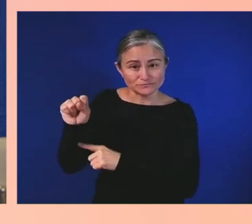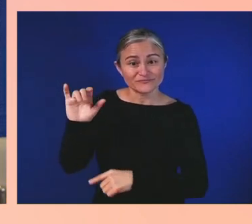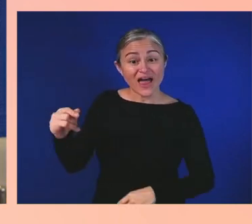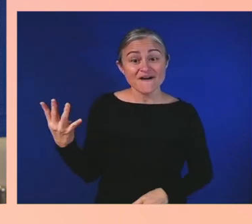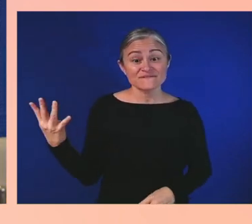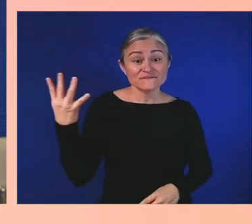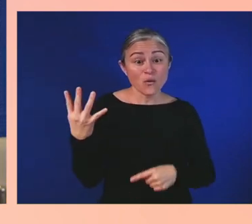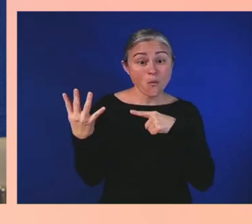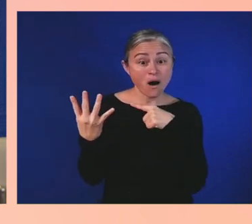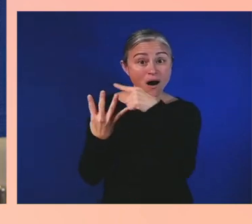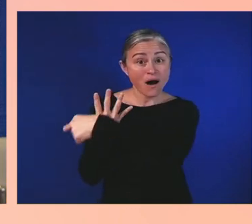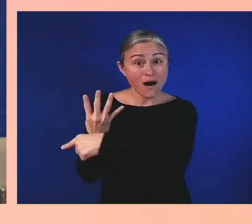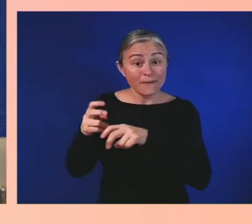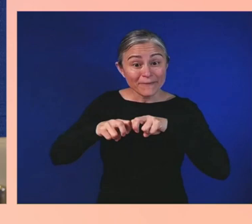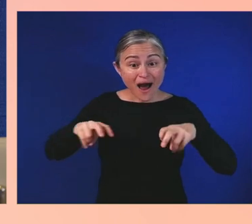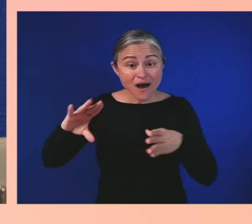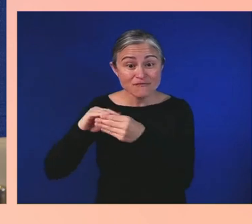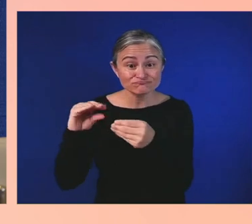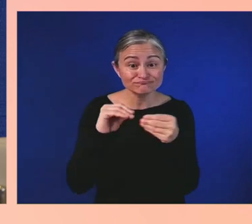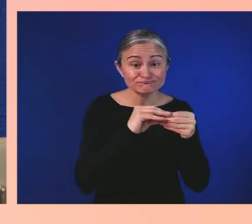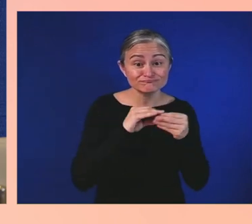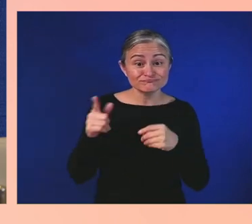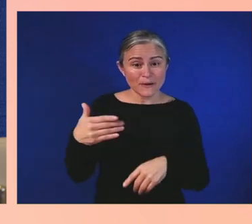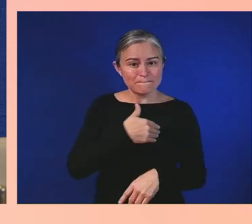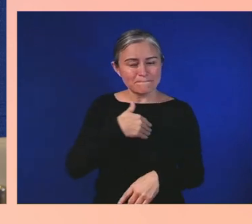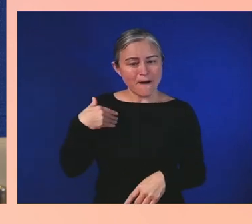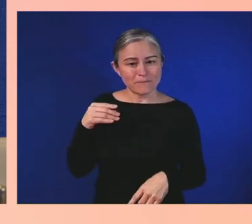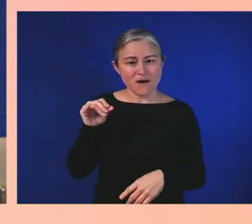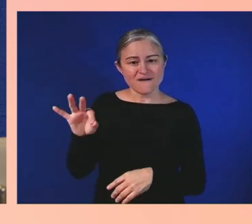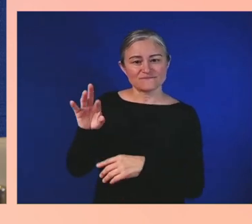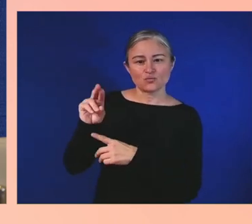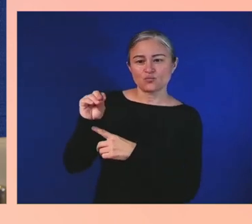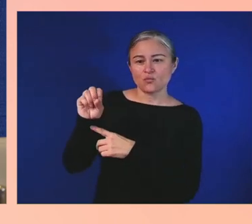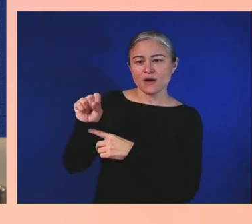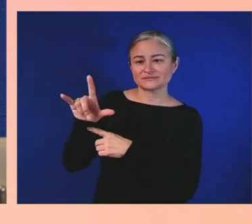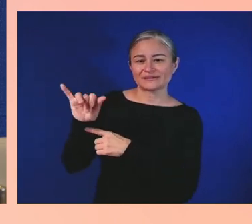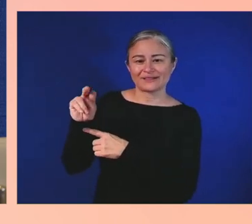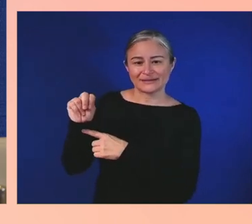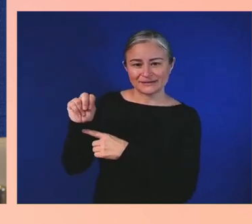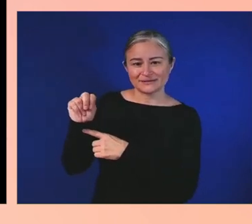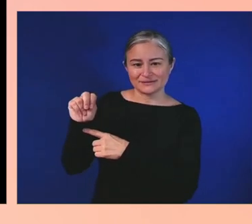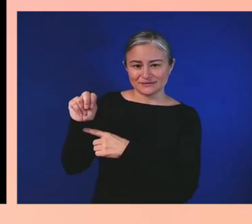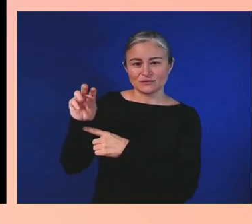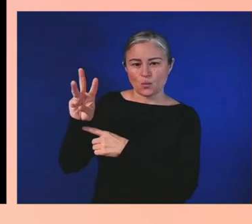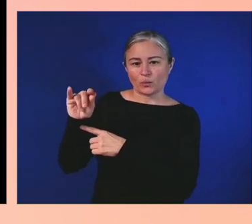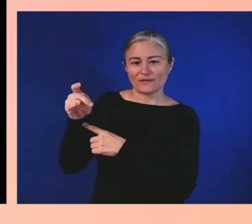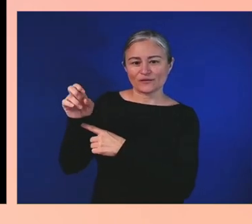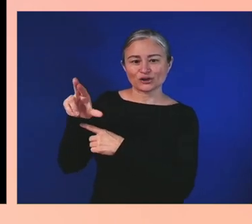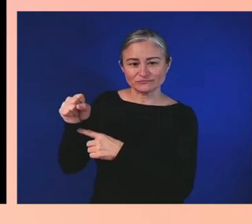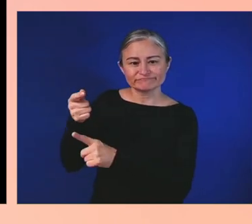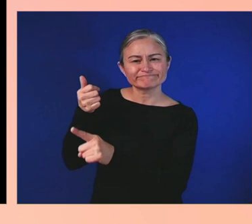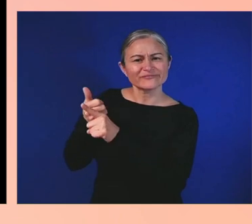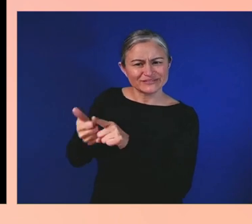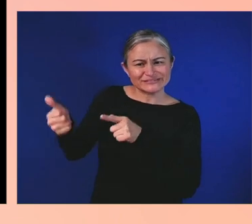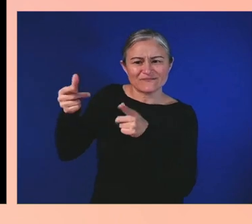of the Withers Art Gallery, also a native Memphian. Her father was Dr. Ernest C. Withers,